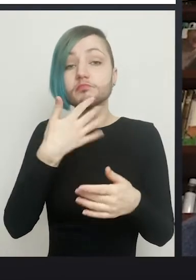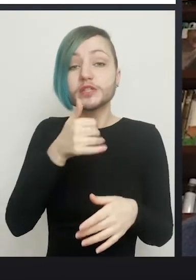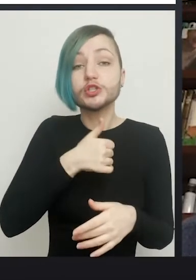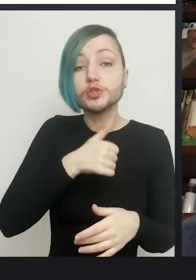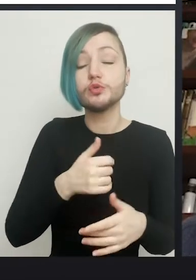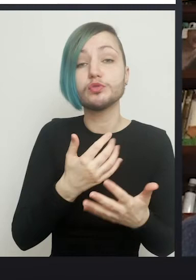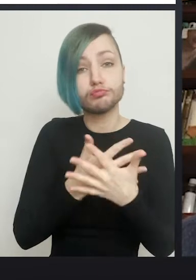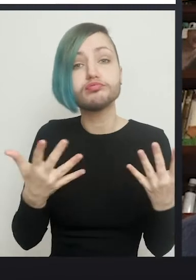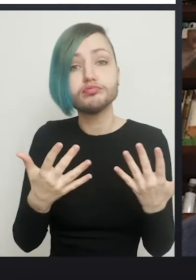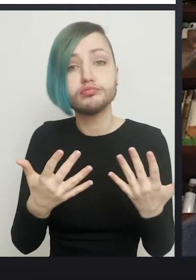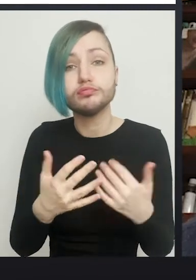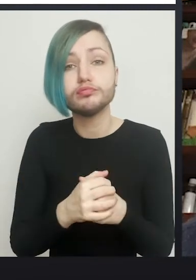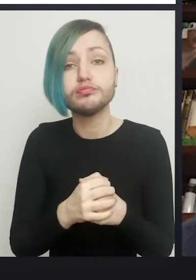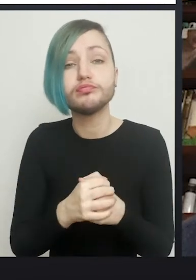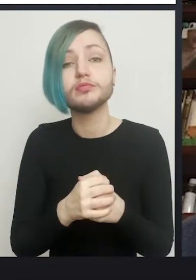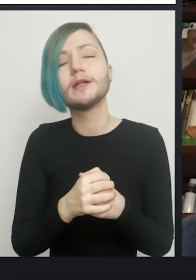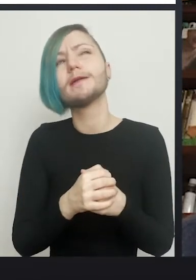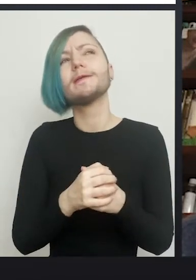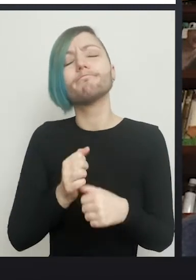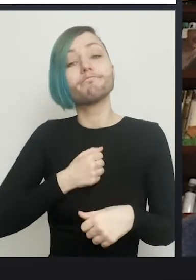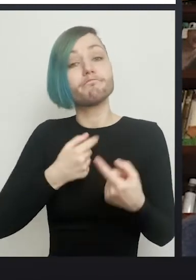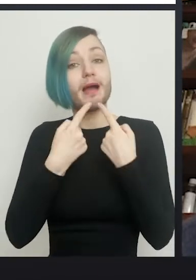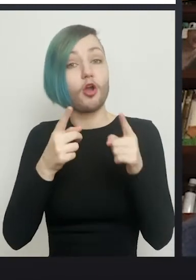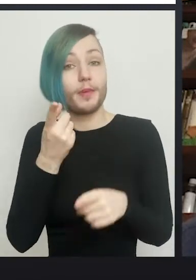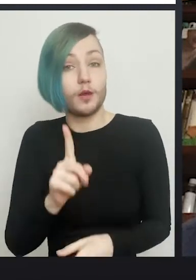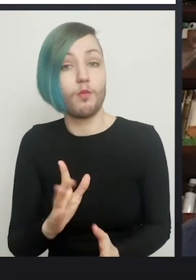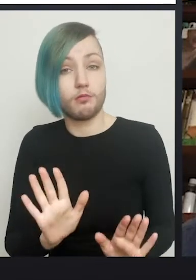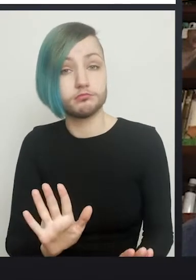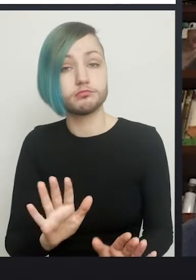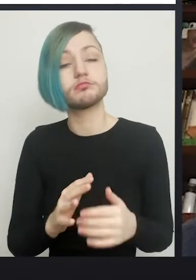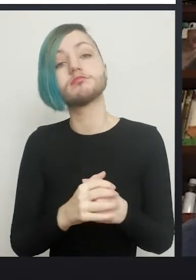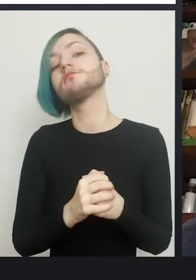My only comment is that for those patients,